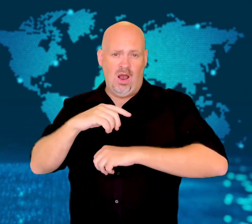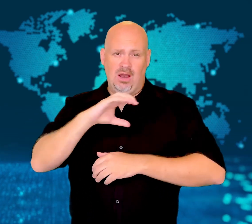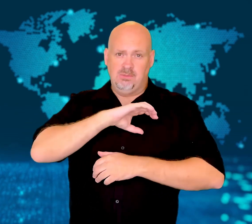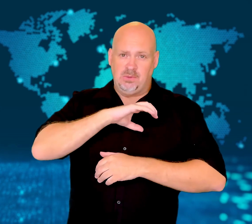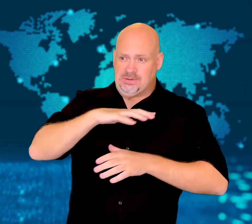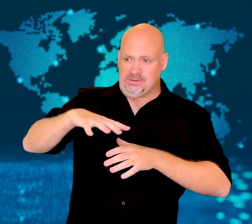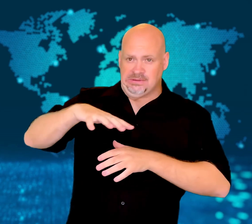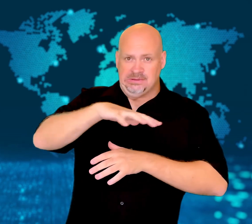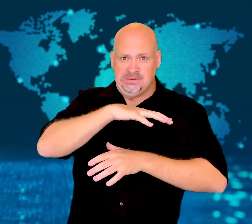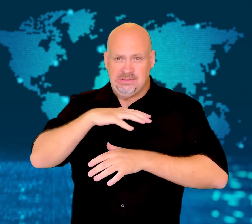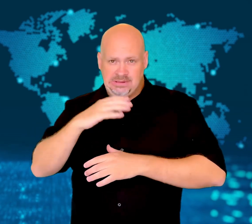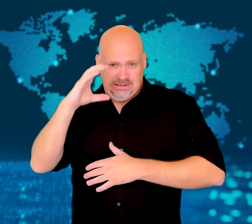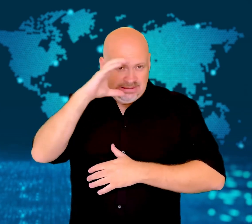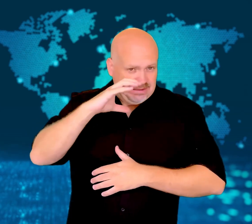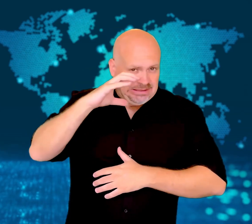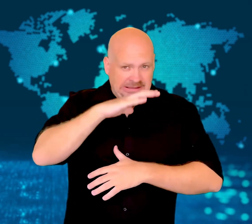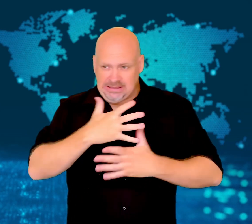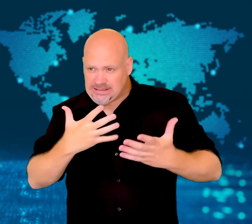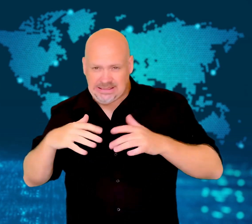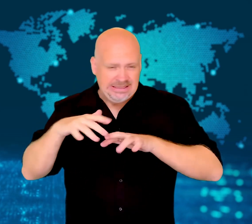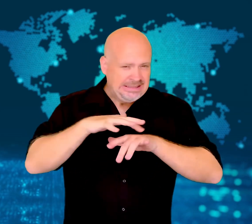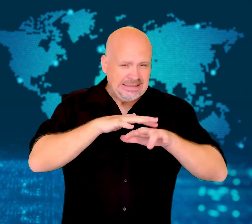as he left the scene.